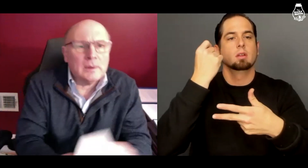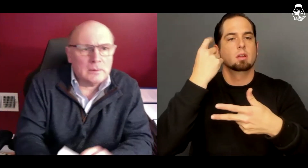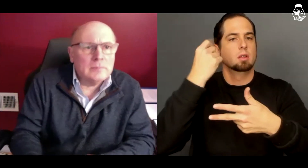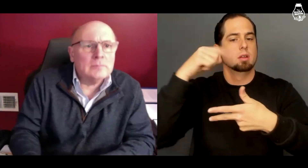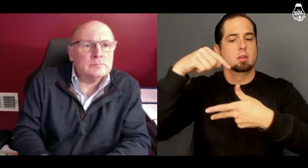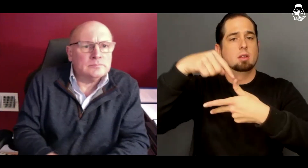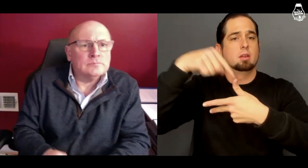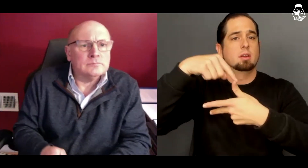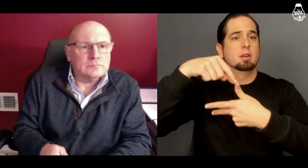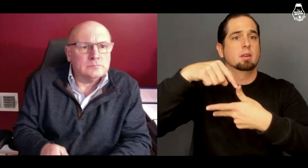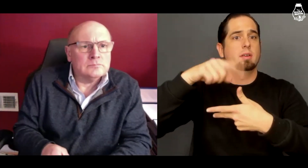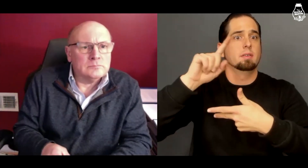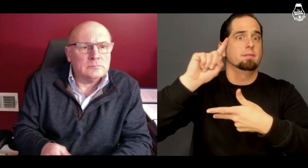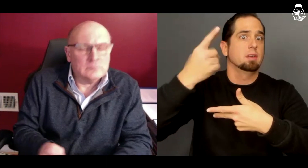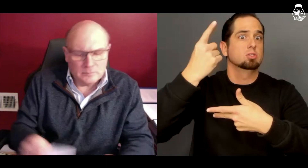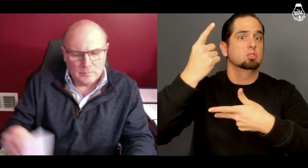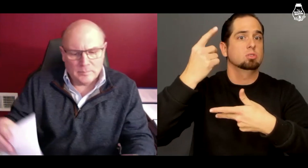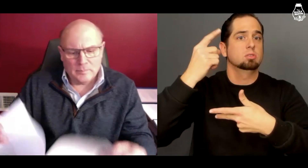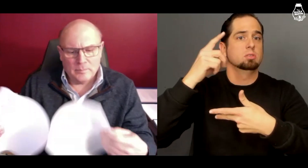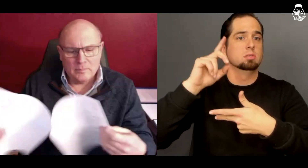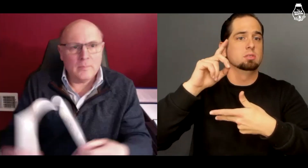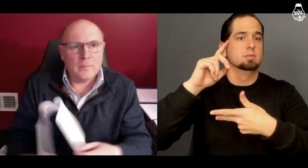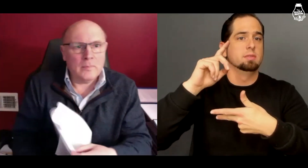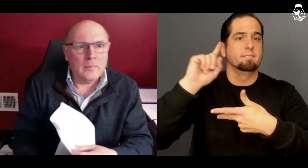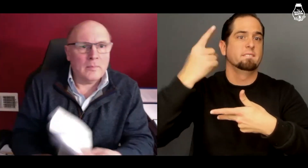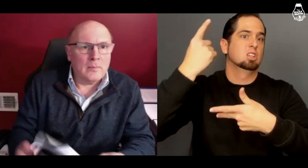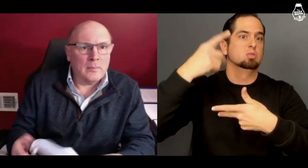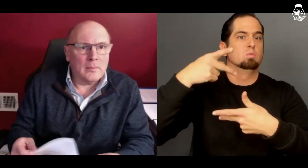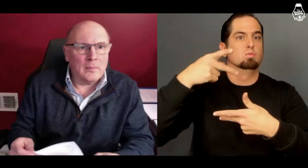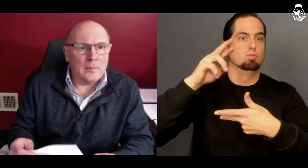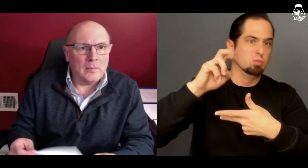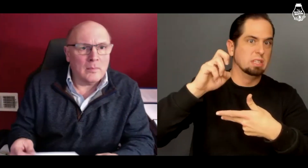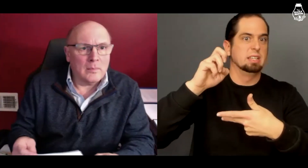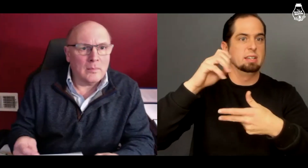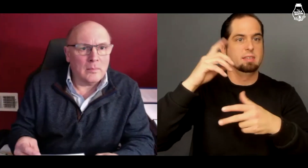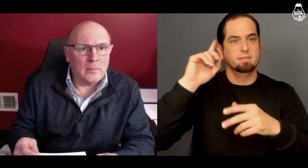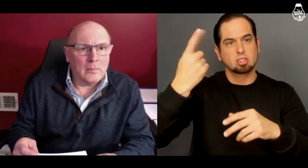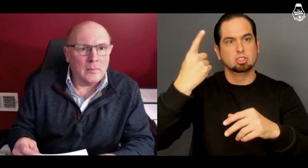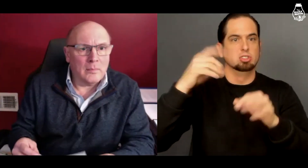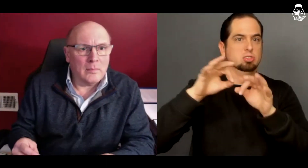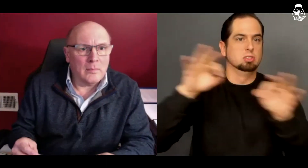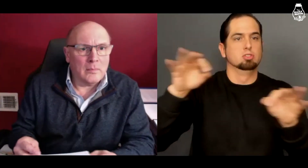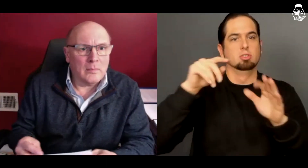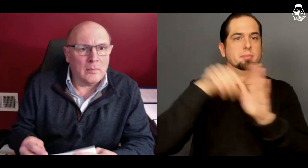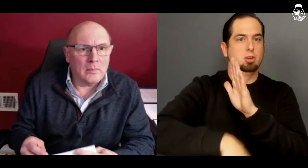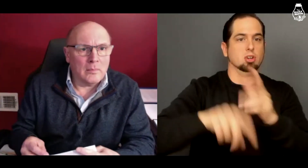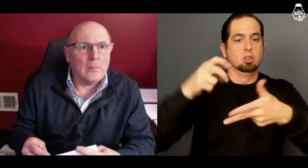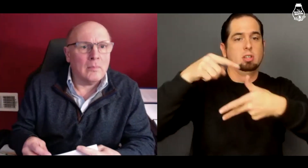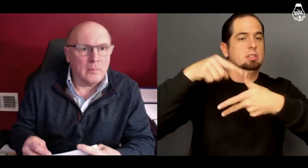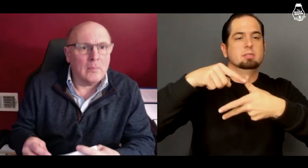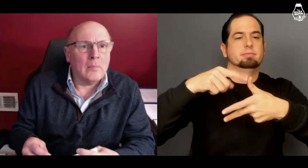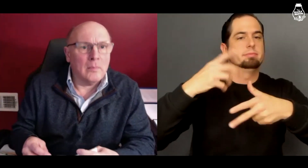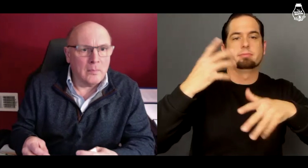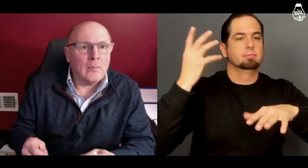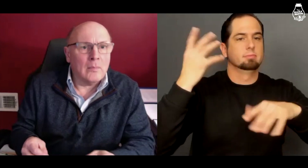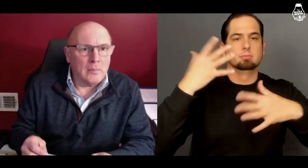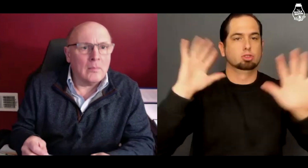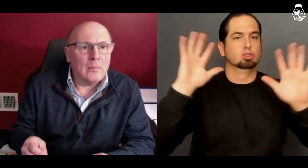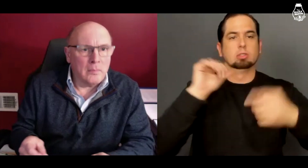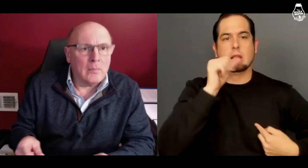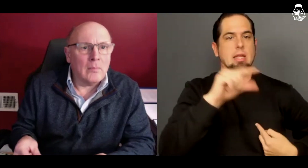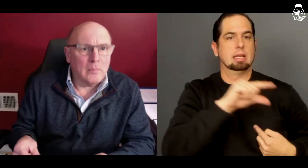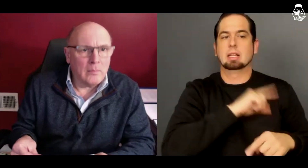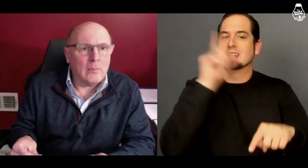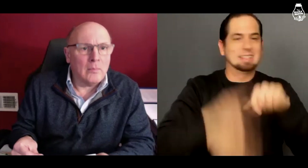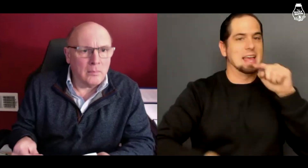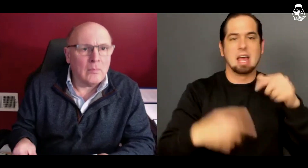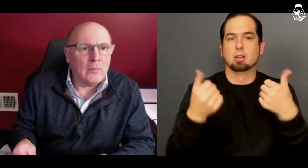The first degree / premeditated charge was found not guilty,